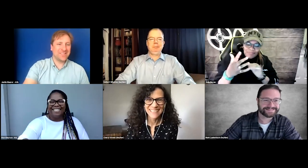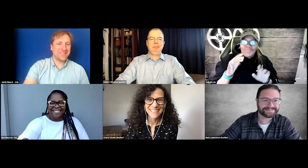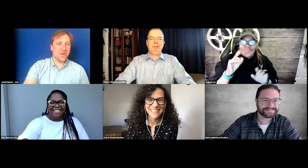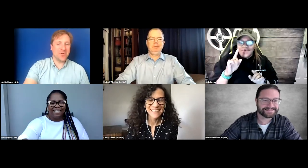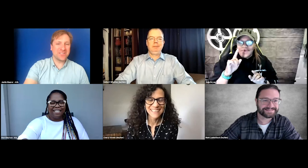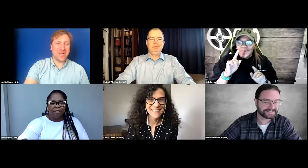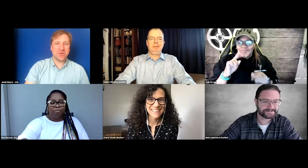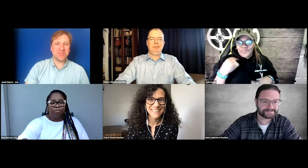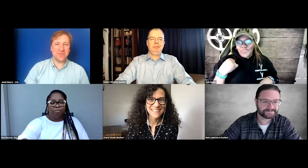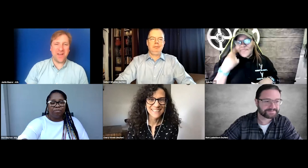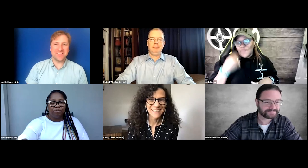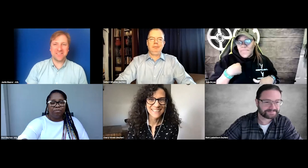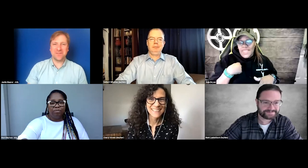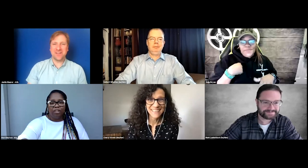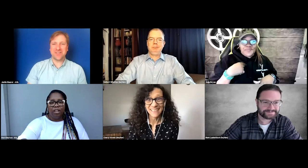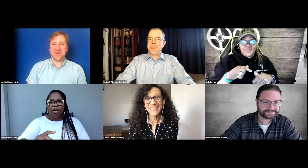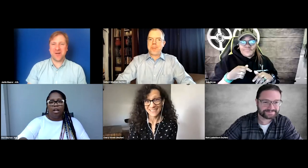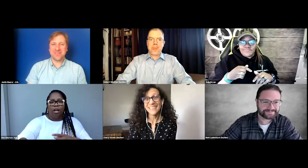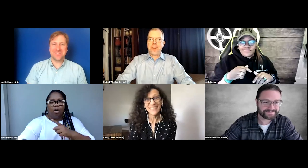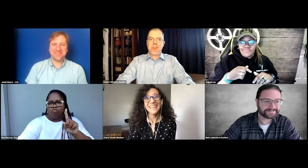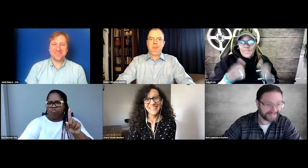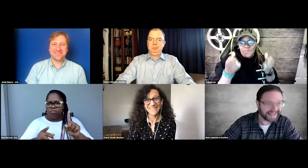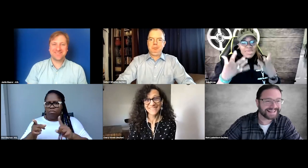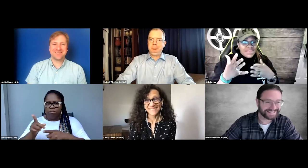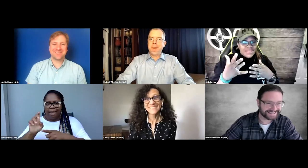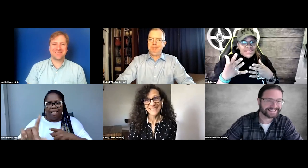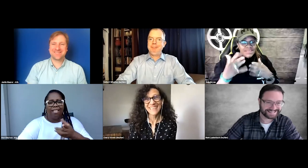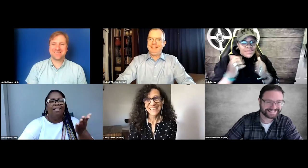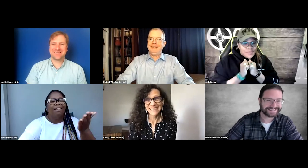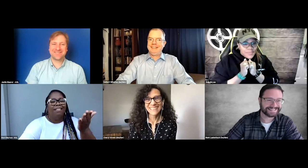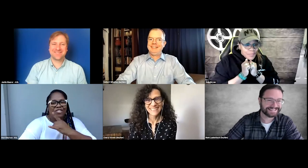This is Delbert, time goes so fast it didn’t feel like three hours. Yeah.